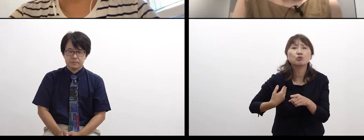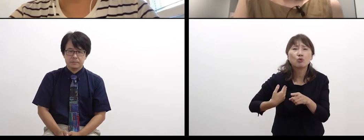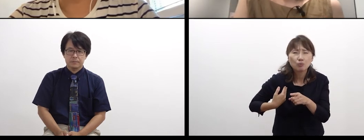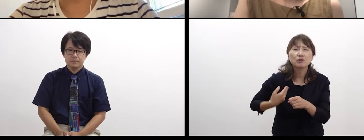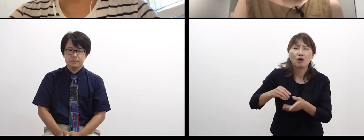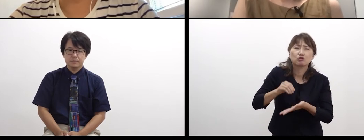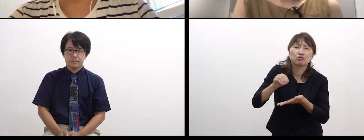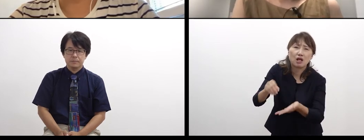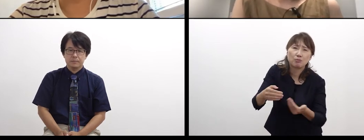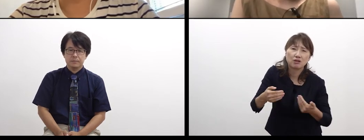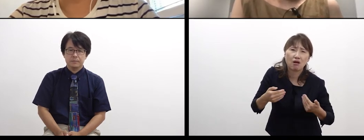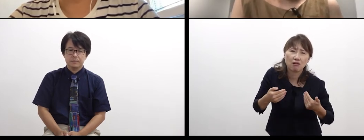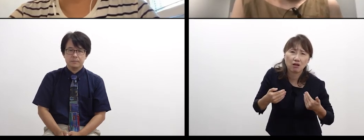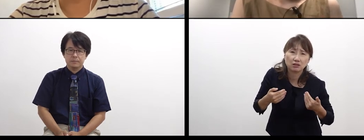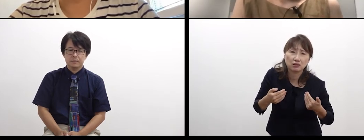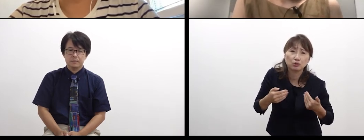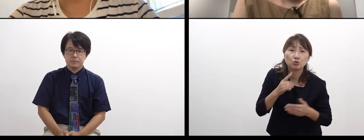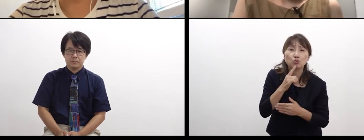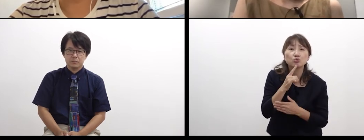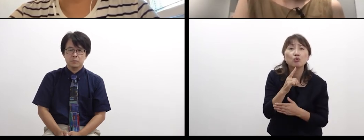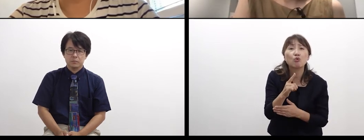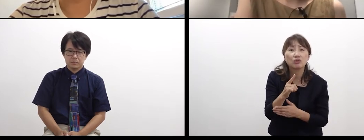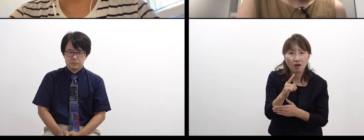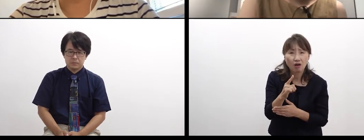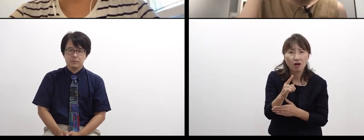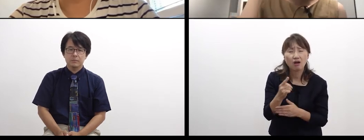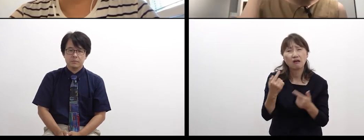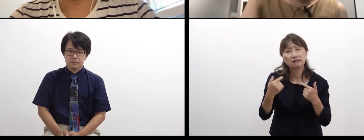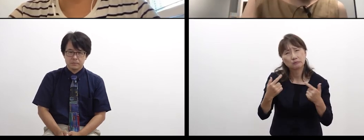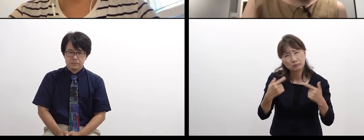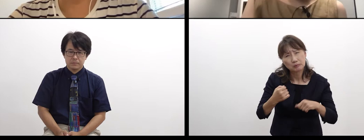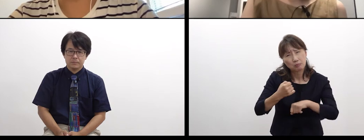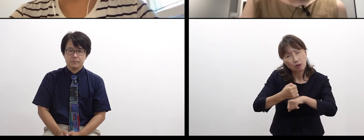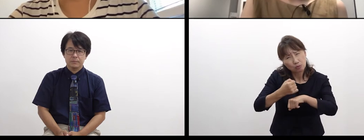there is a pain, a troublesomeness,